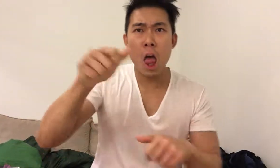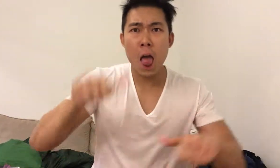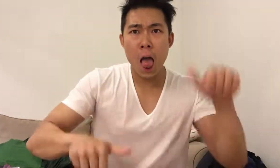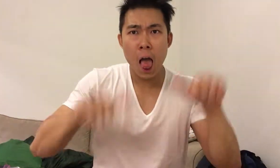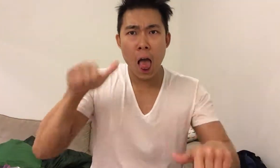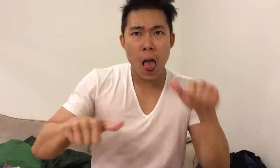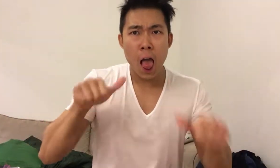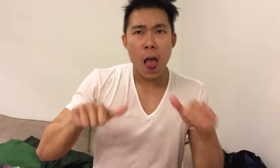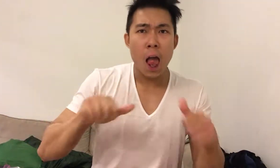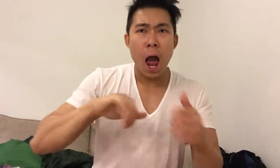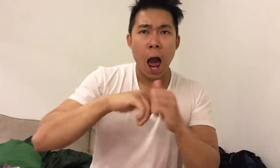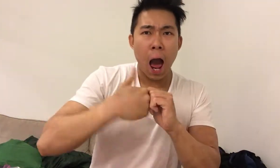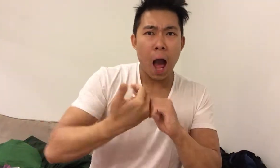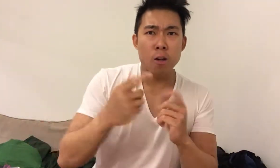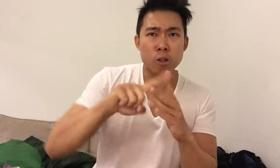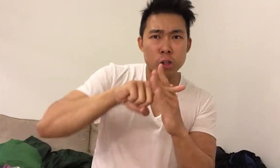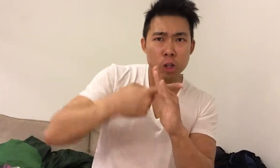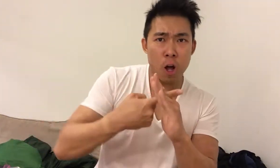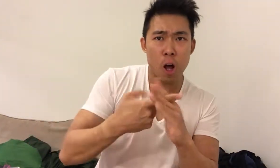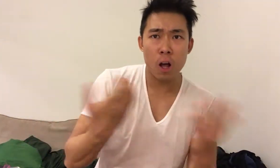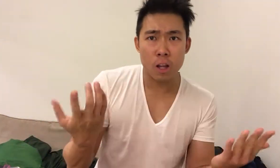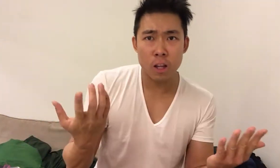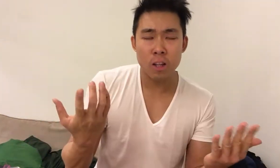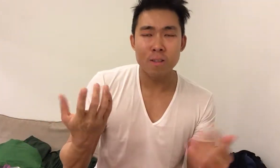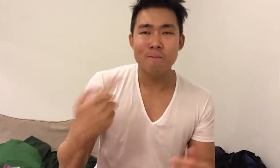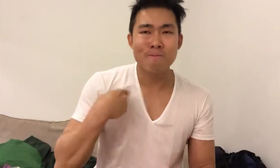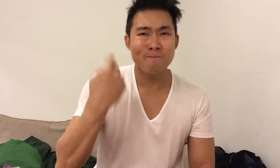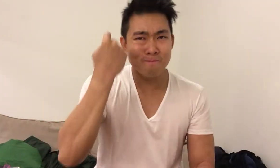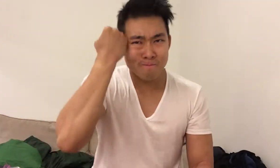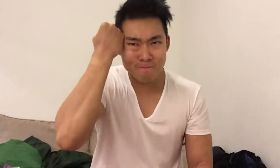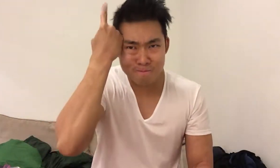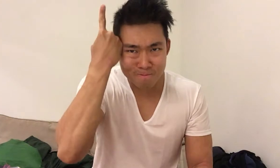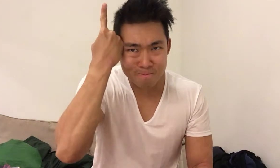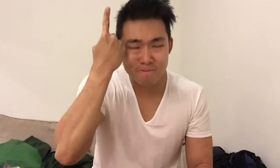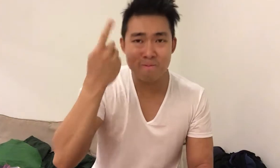But you're unsure about where to start, right? I get it.